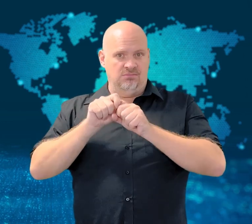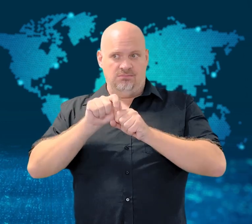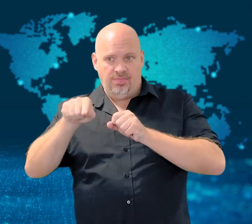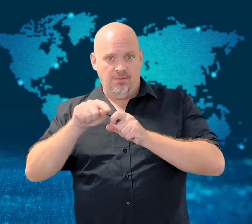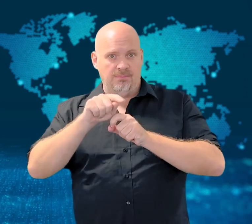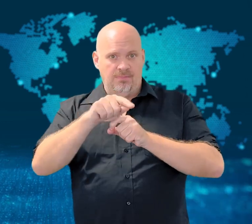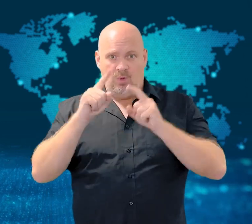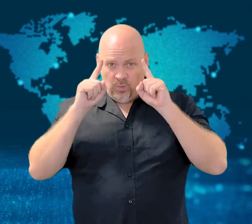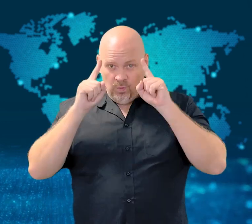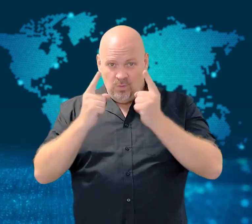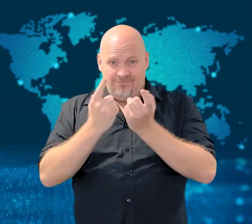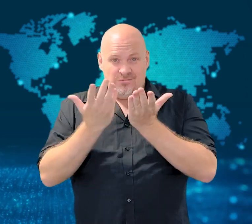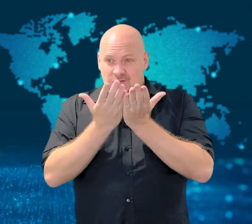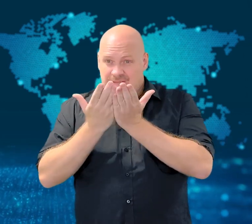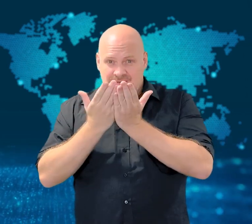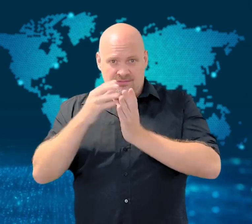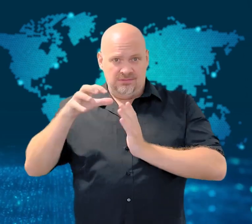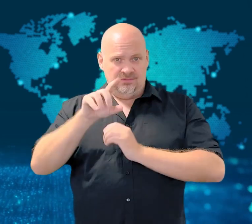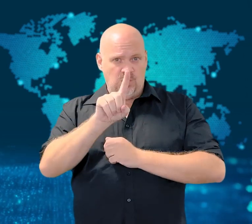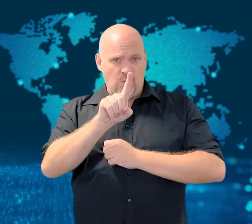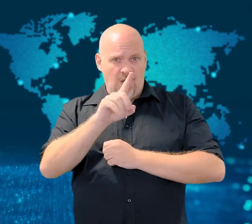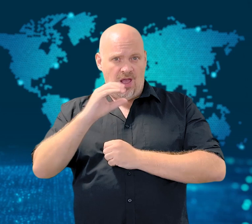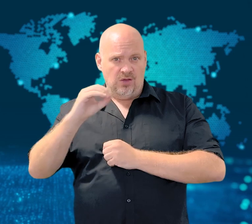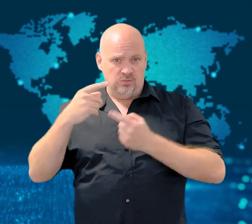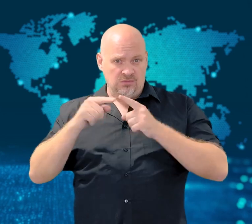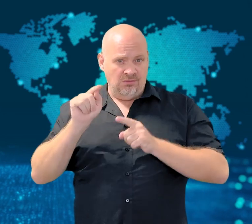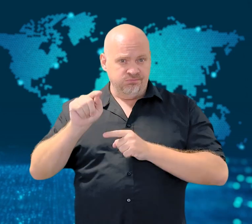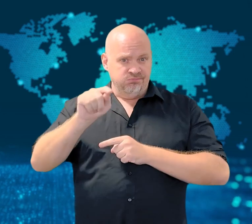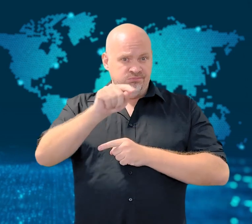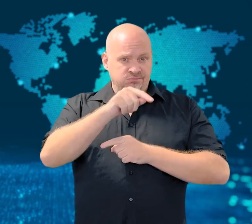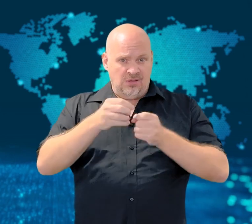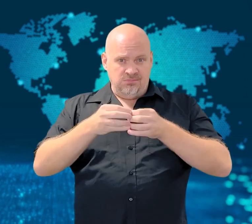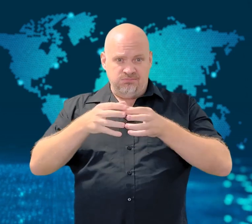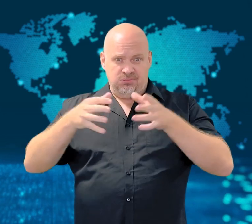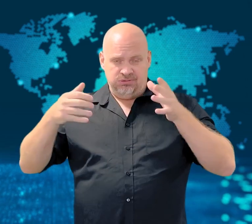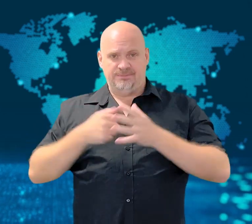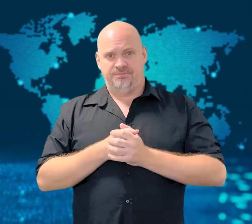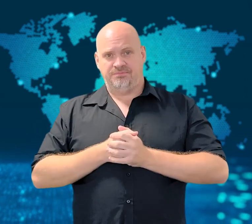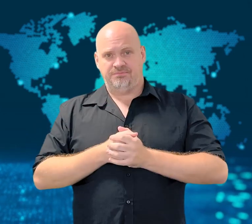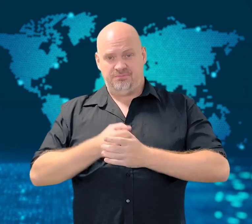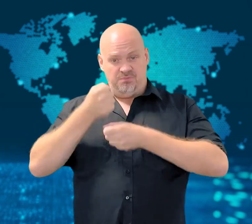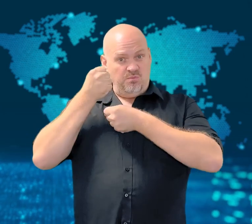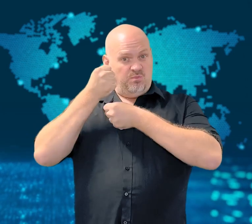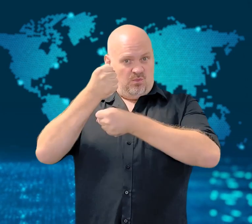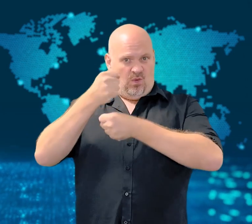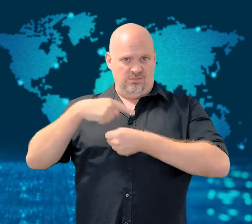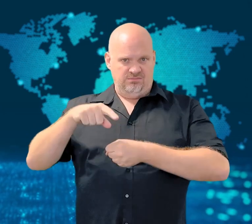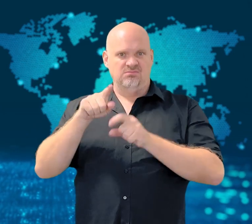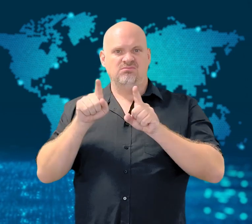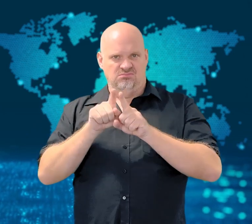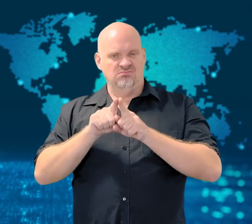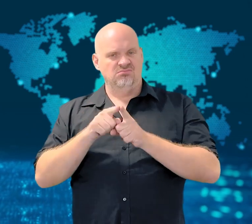the protests have spread to over 100 universities.